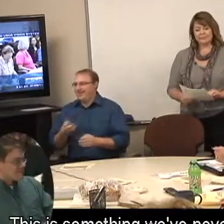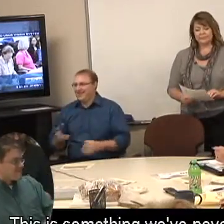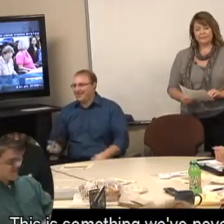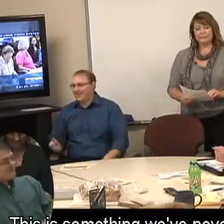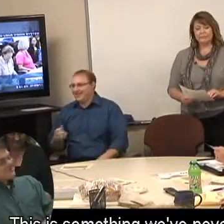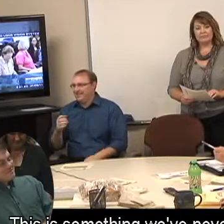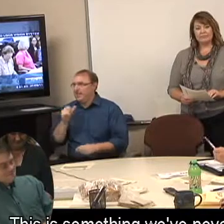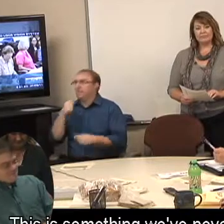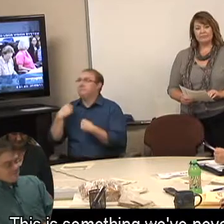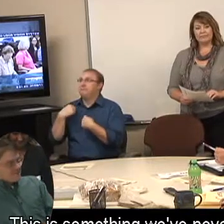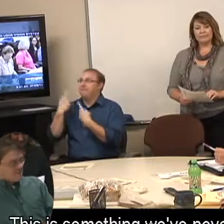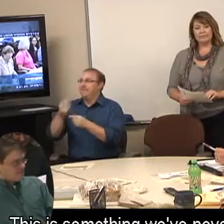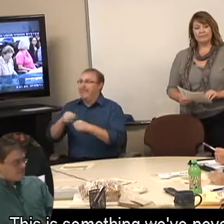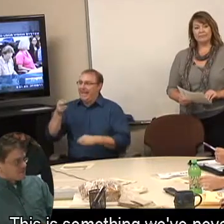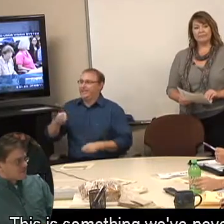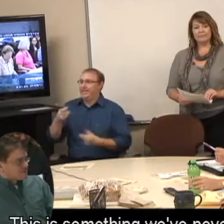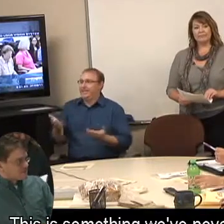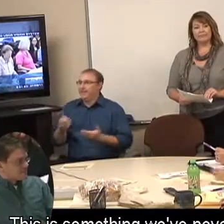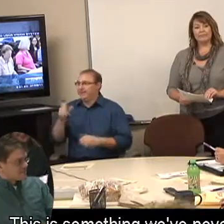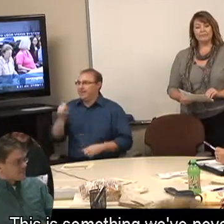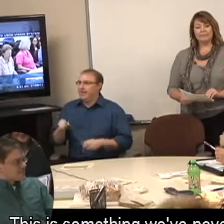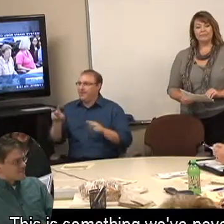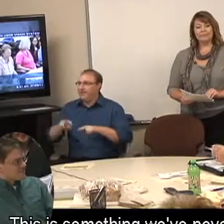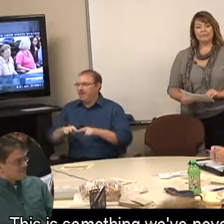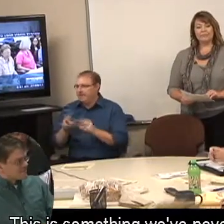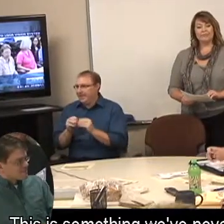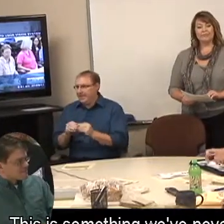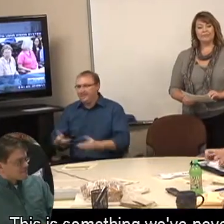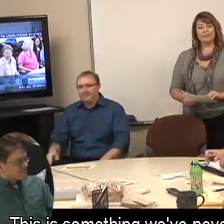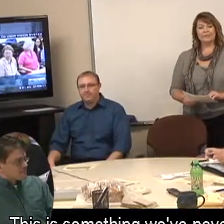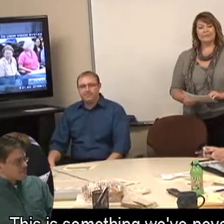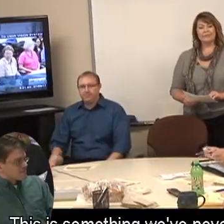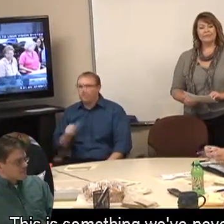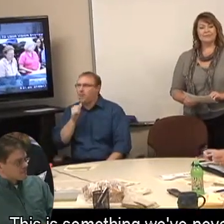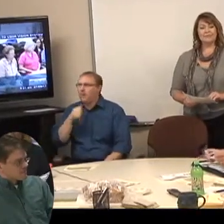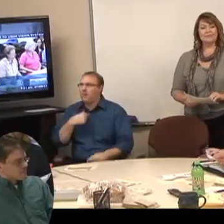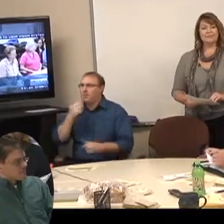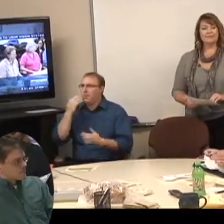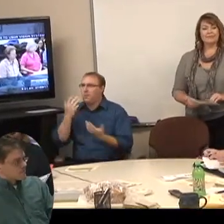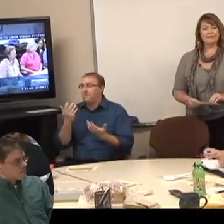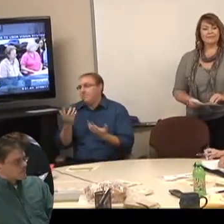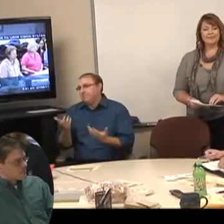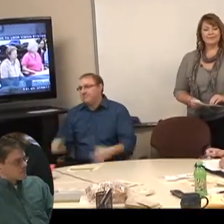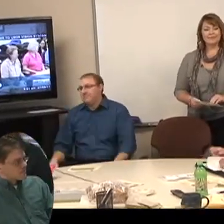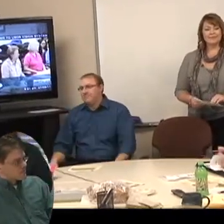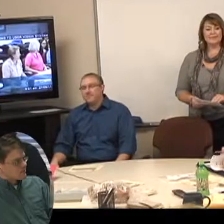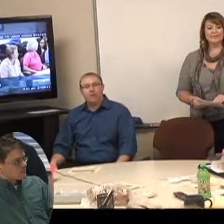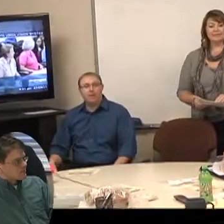This is something we've never had before